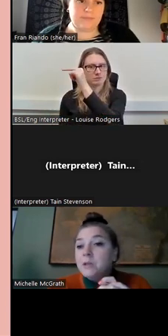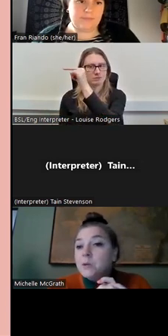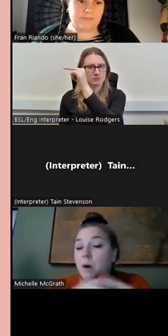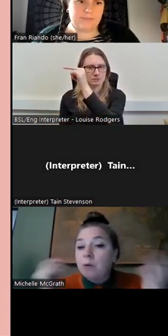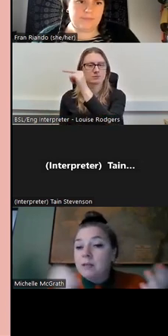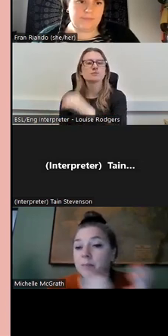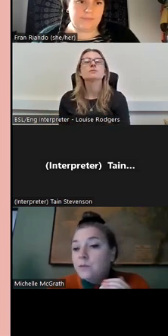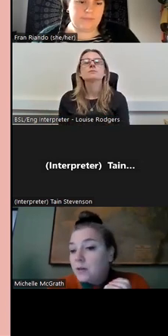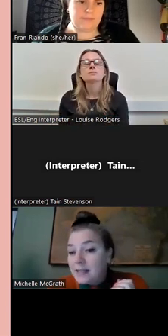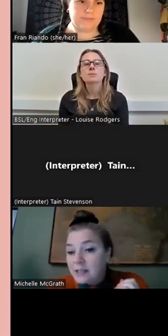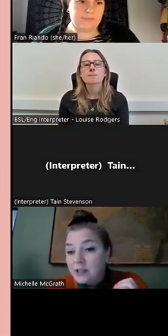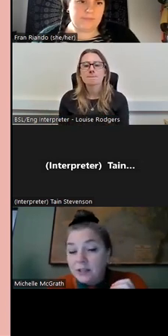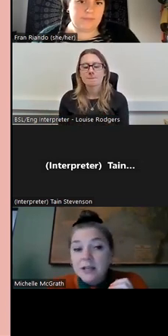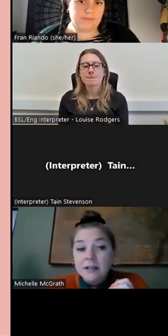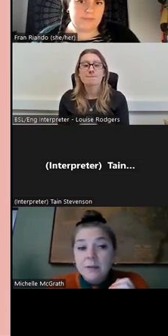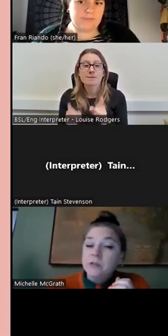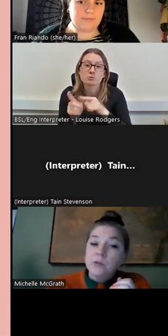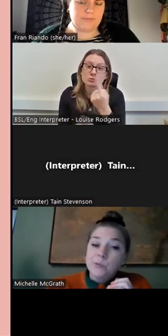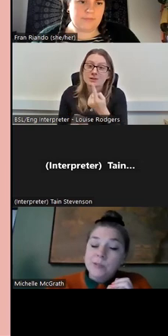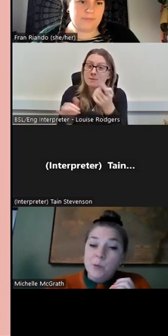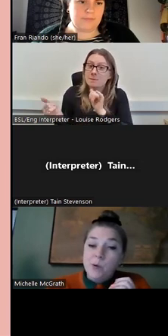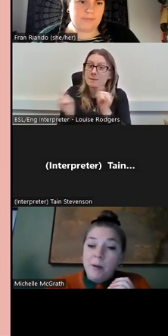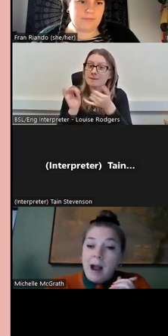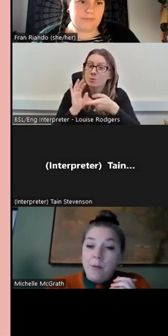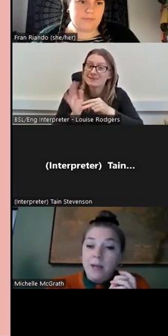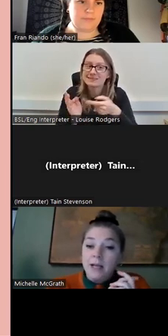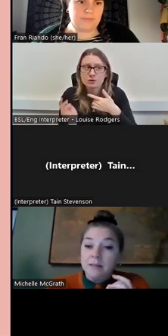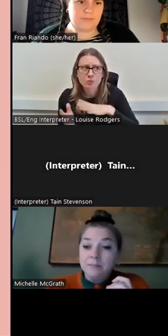but you might also be an organisation that wants to talk to us more about how we can